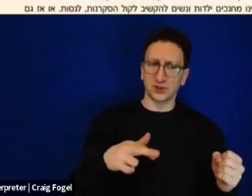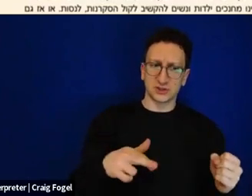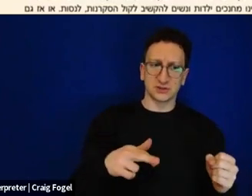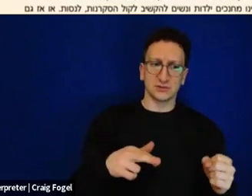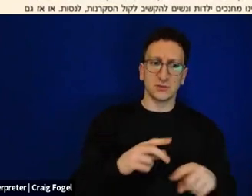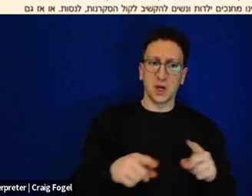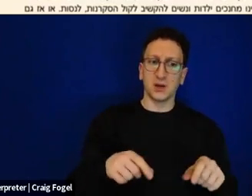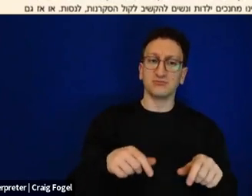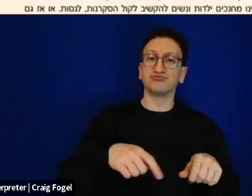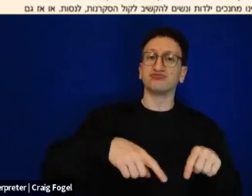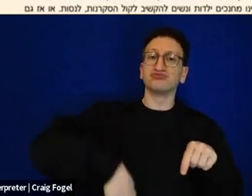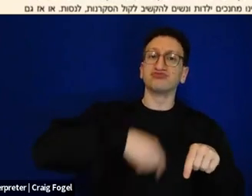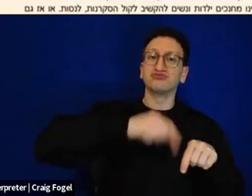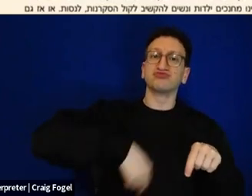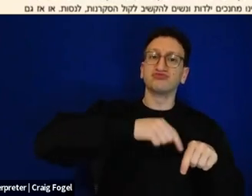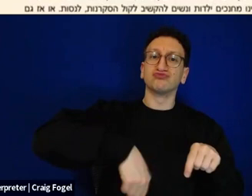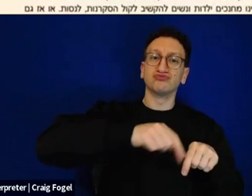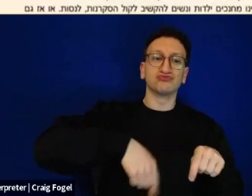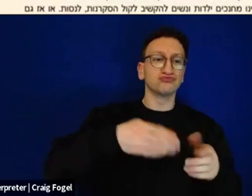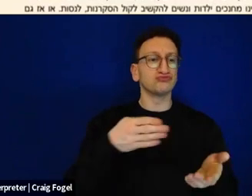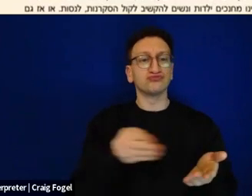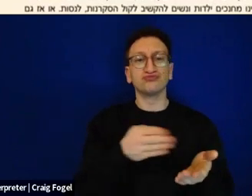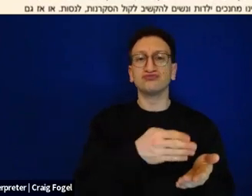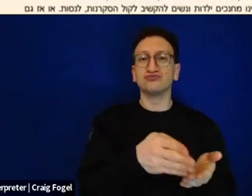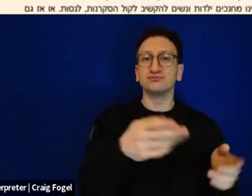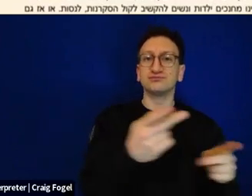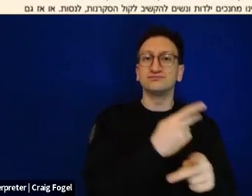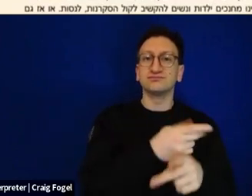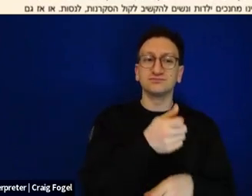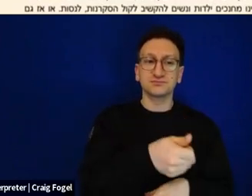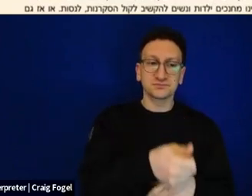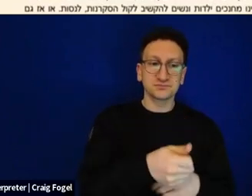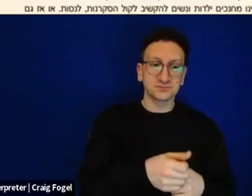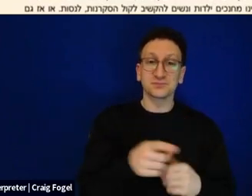self-driven path of intellectual discovery. She's studying daf yomi, even as she's carrying